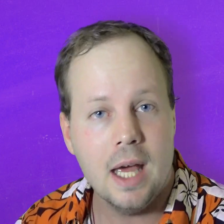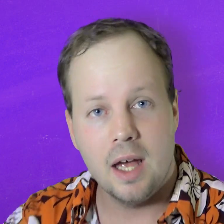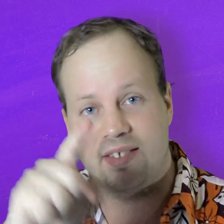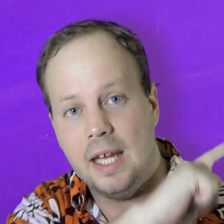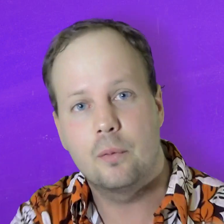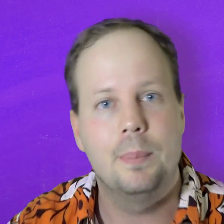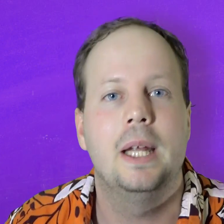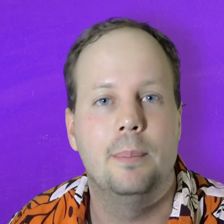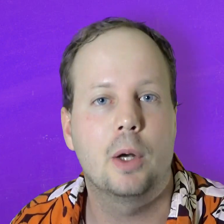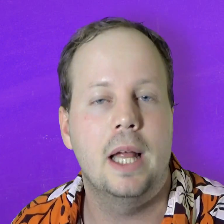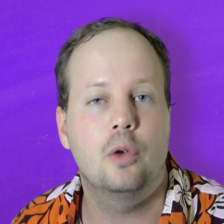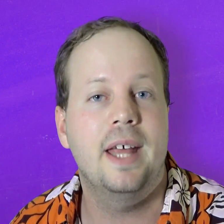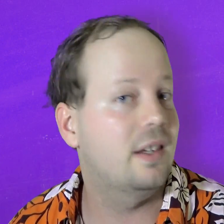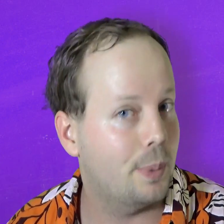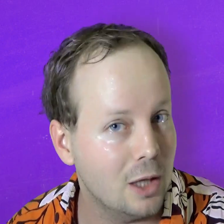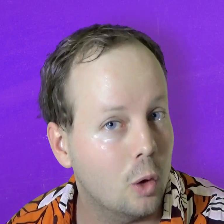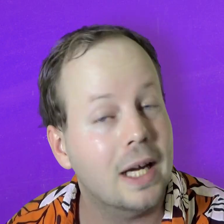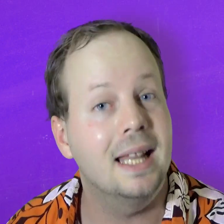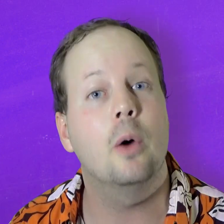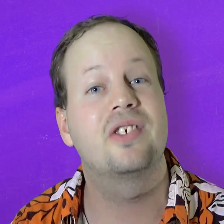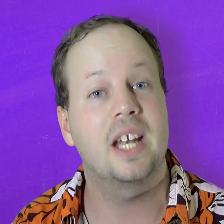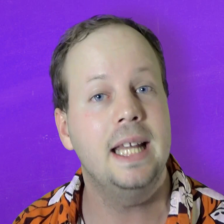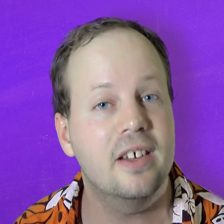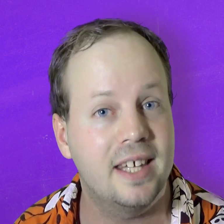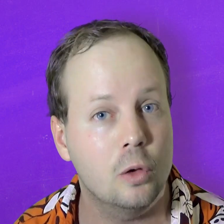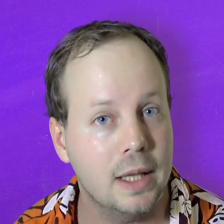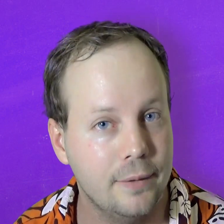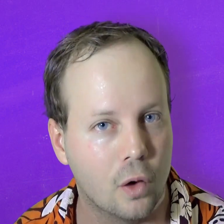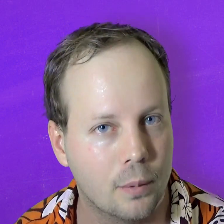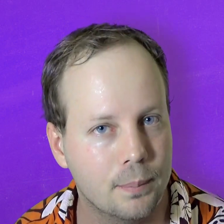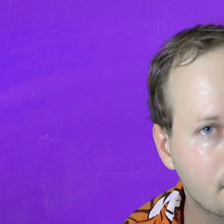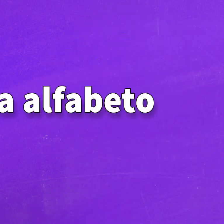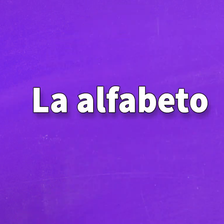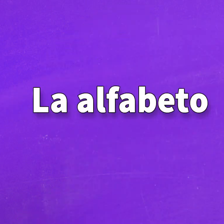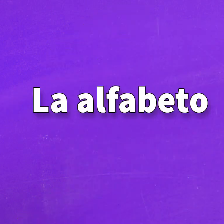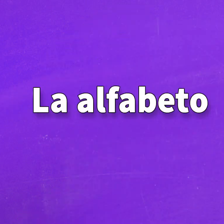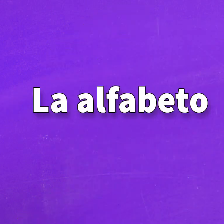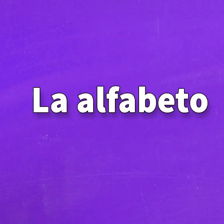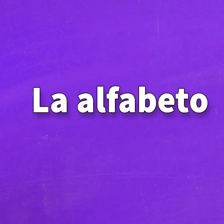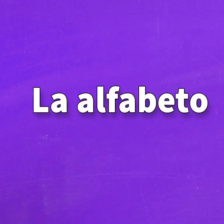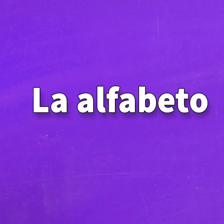Steve Ripley, speaker of Esperanto and Auslan The alphabet